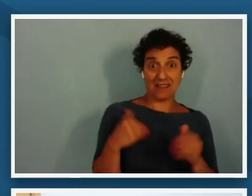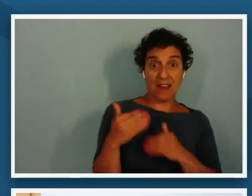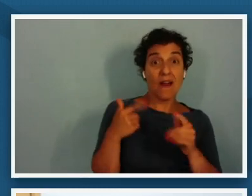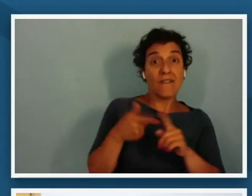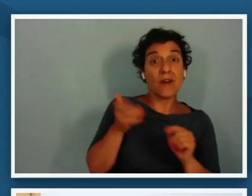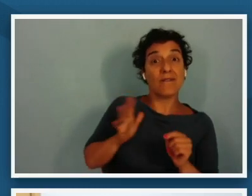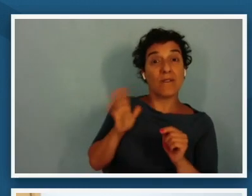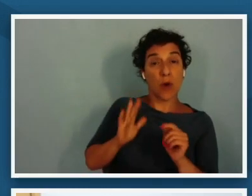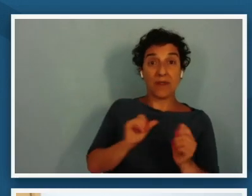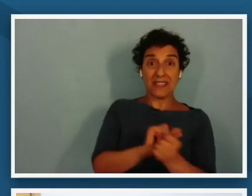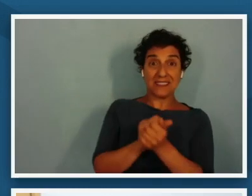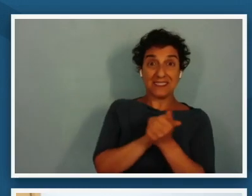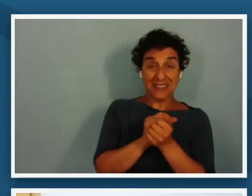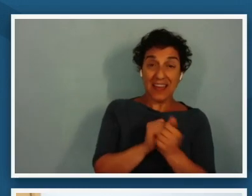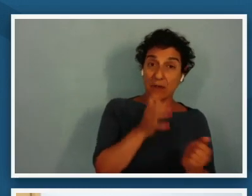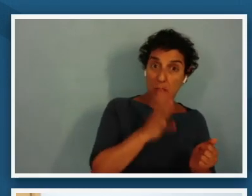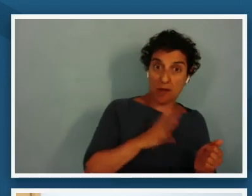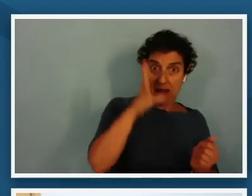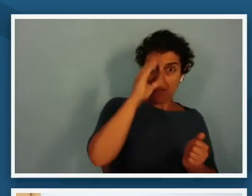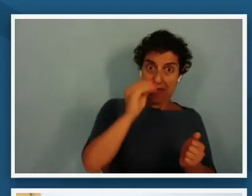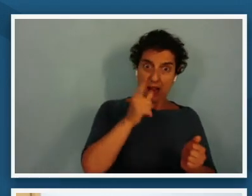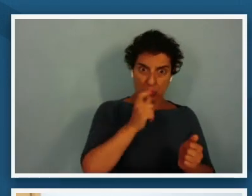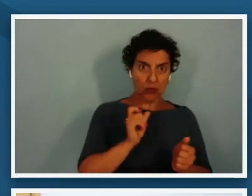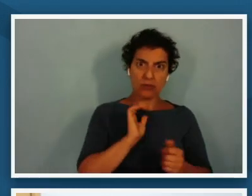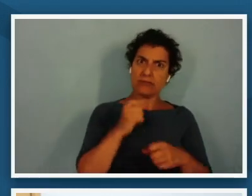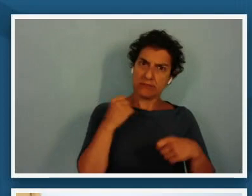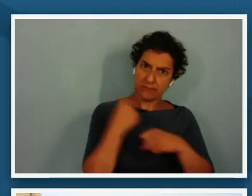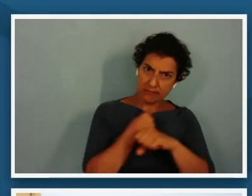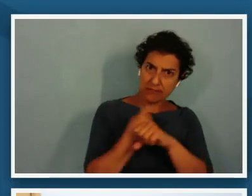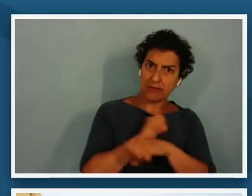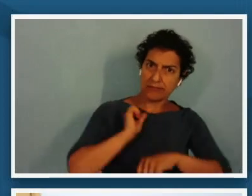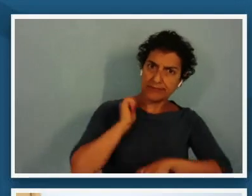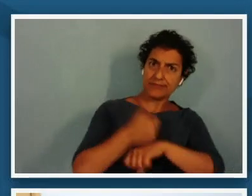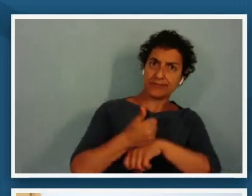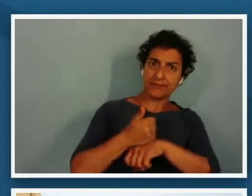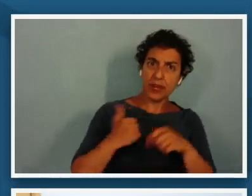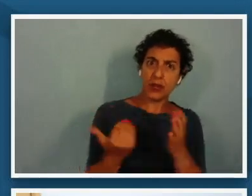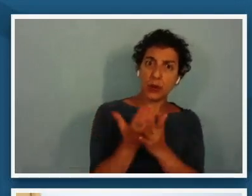worked to create new communities and a new nation